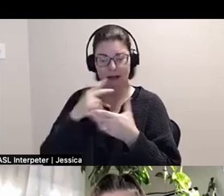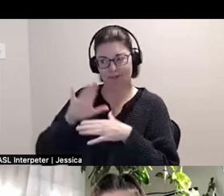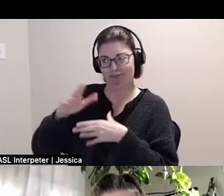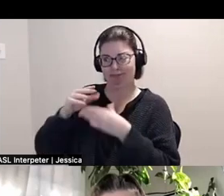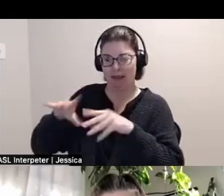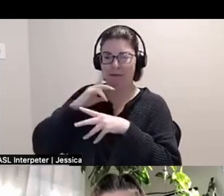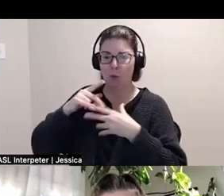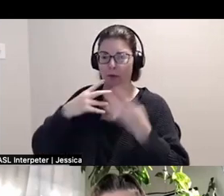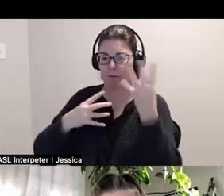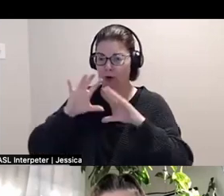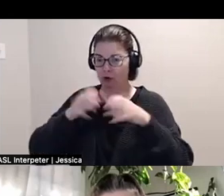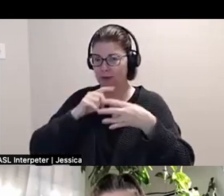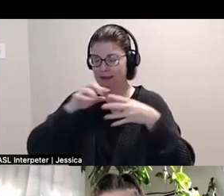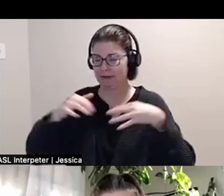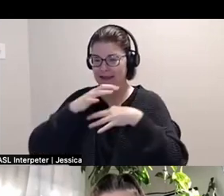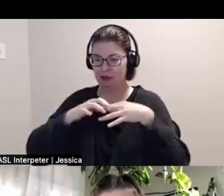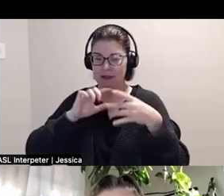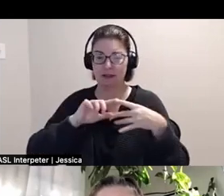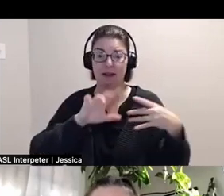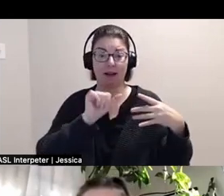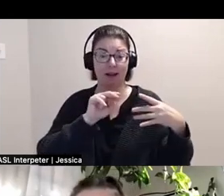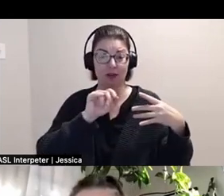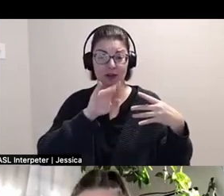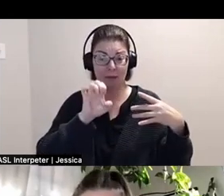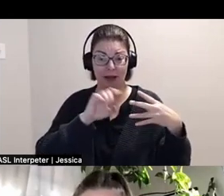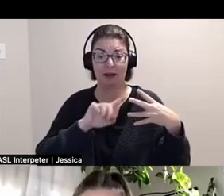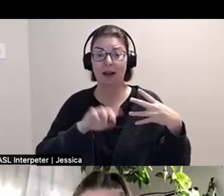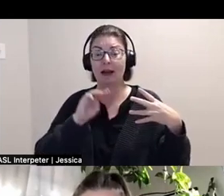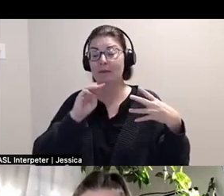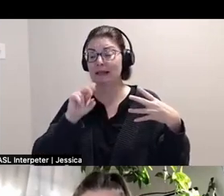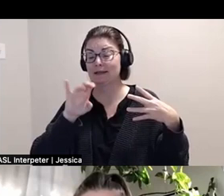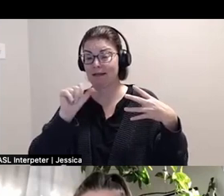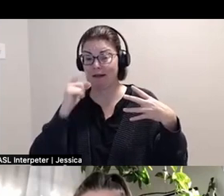I am hopeful our futures include liberation from all forms of settler-colonization